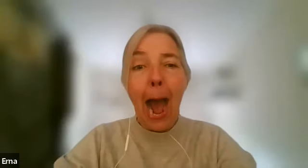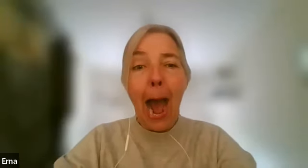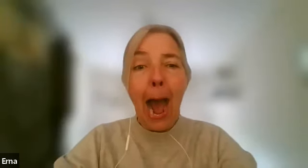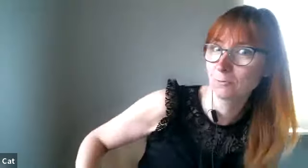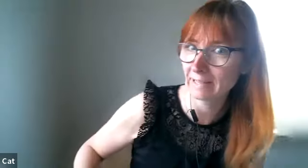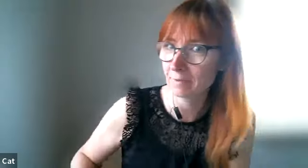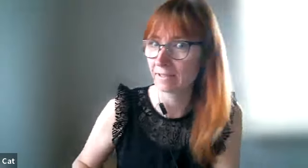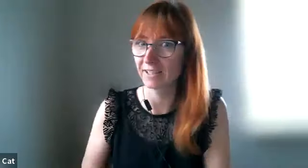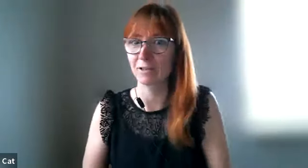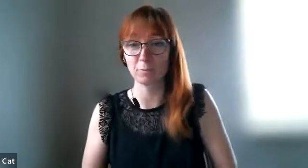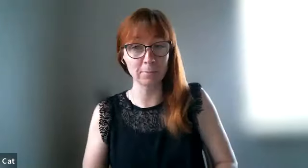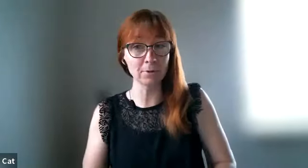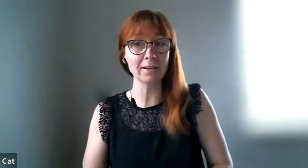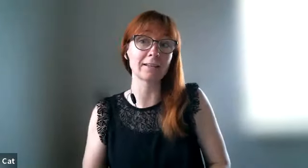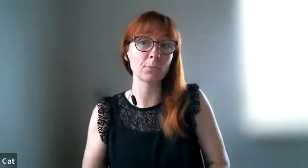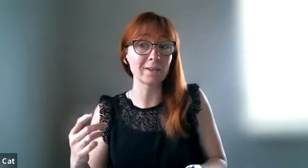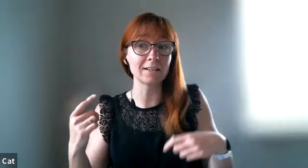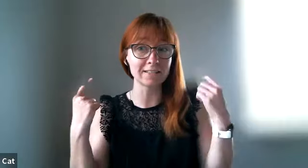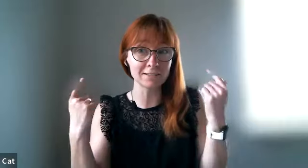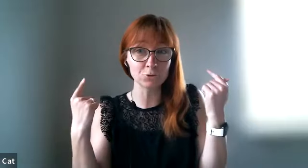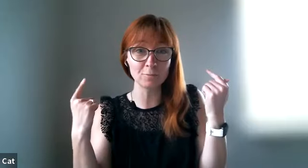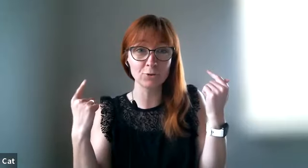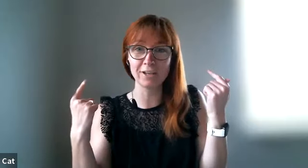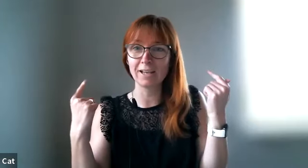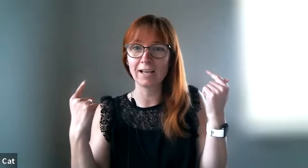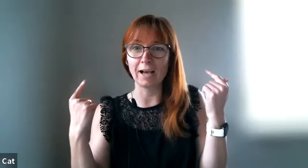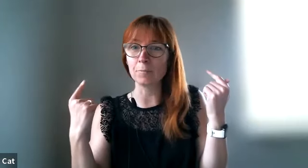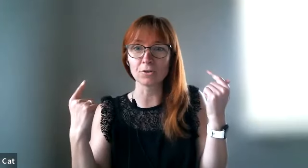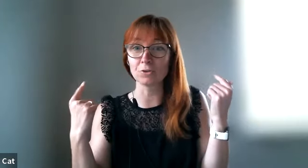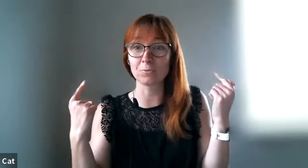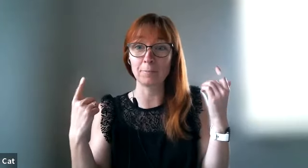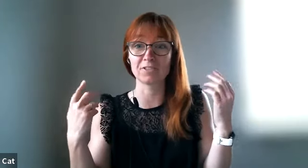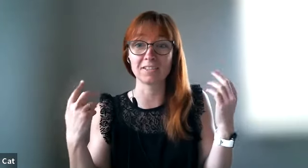but don't blame me if i can't remember and when i listen to a book i'm not good i'm not taking